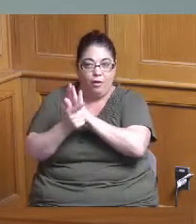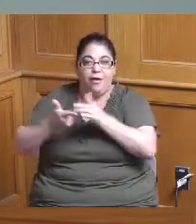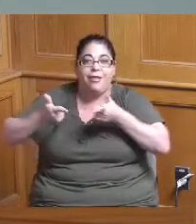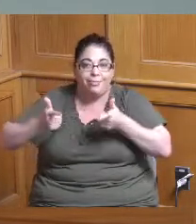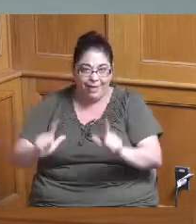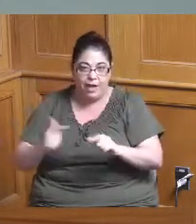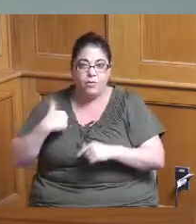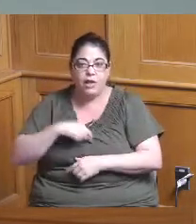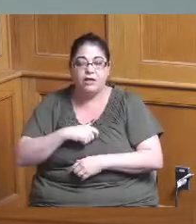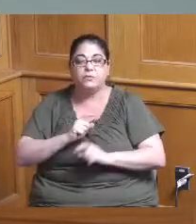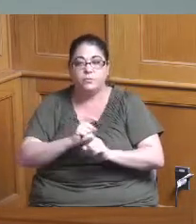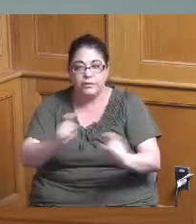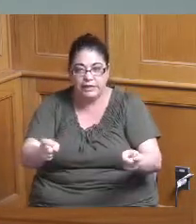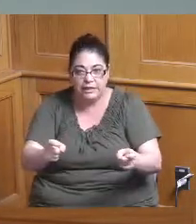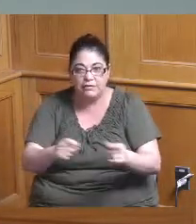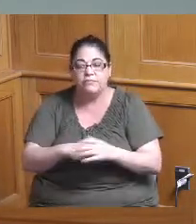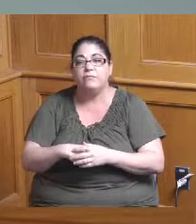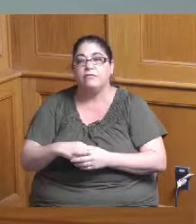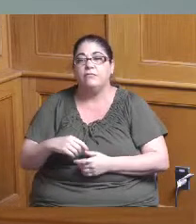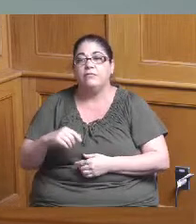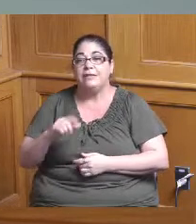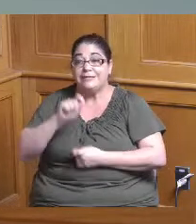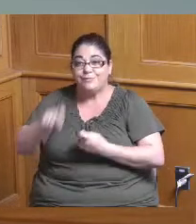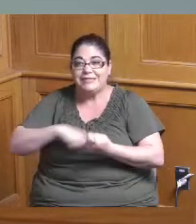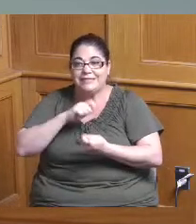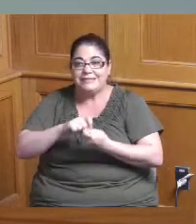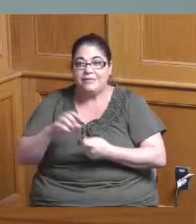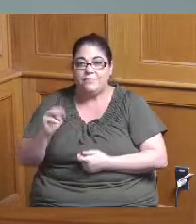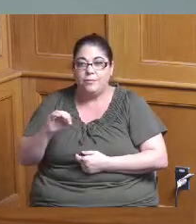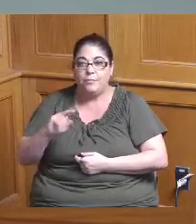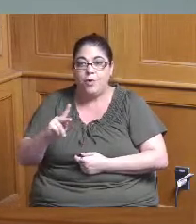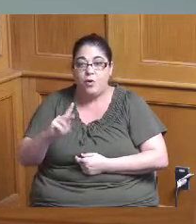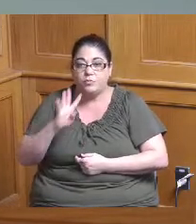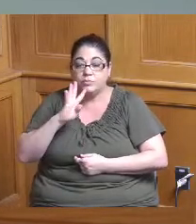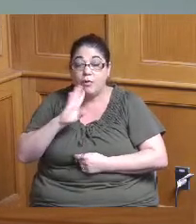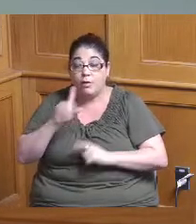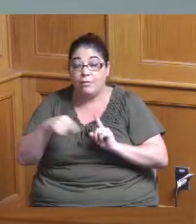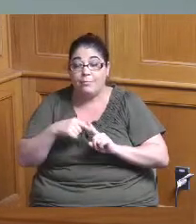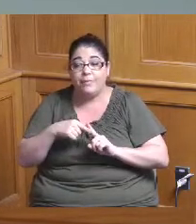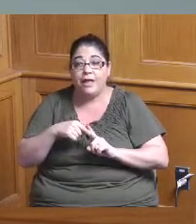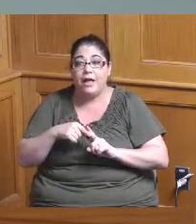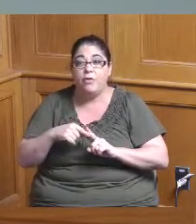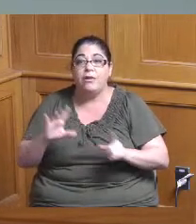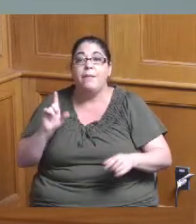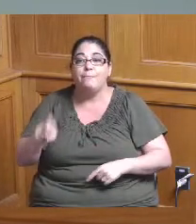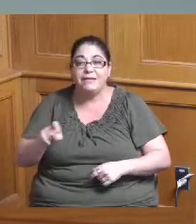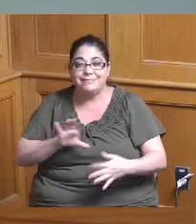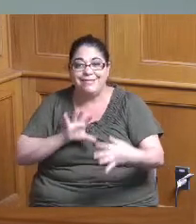that's so to the point where mark specifically where mark was talking about linking certain park